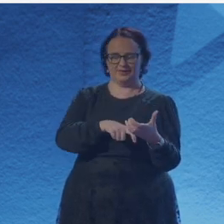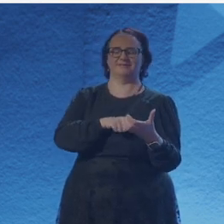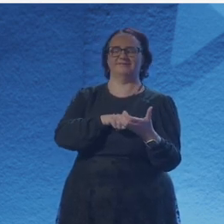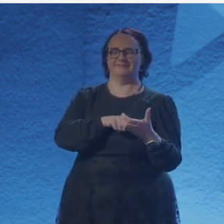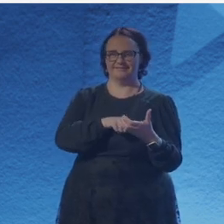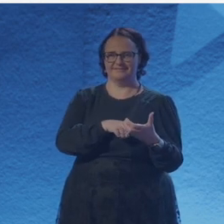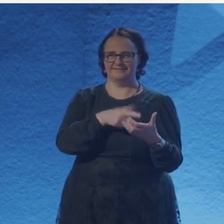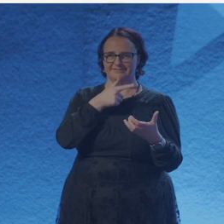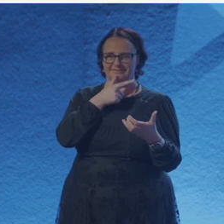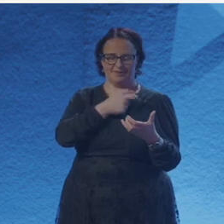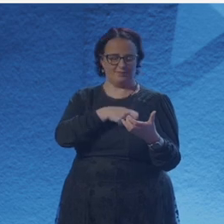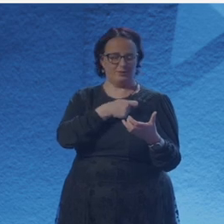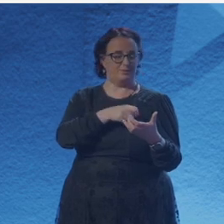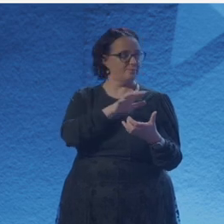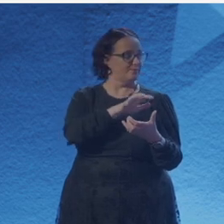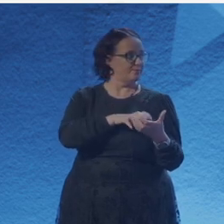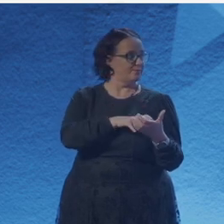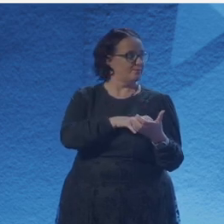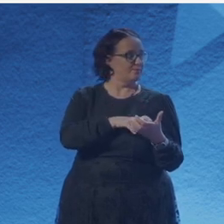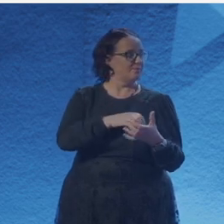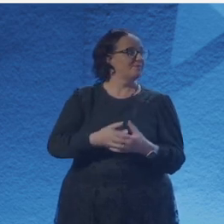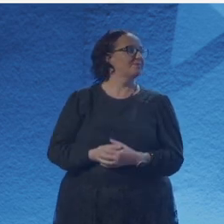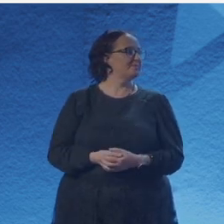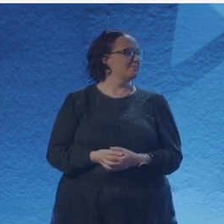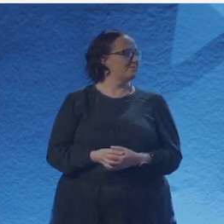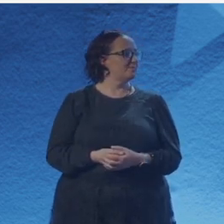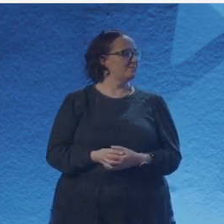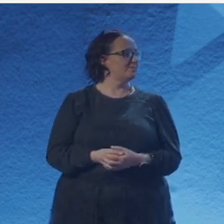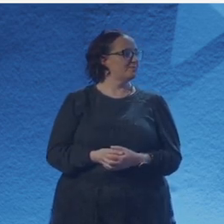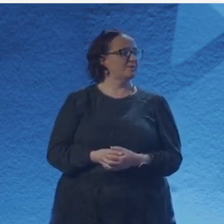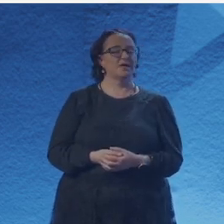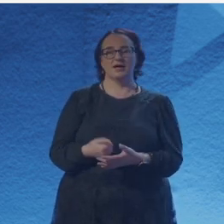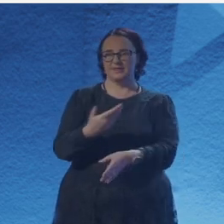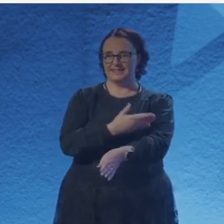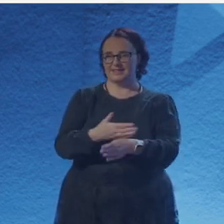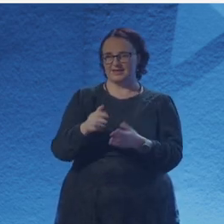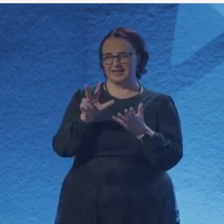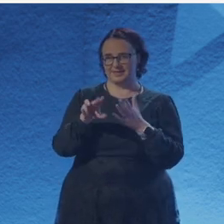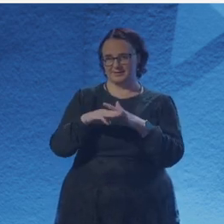Oh, yeah. Now, you inspired me. So I'm trying to unlock my phone.